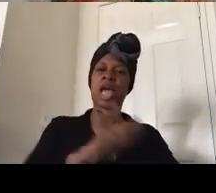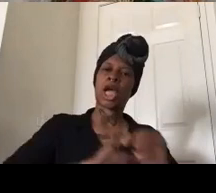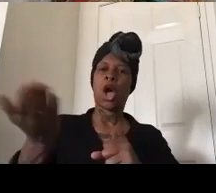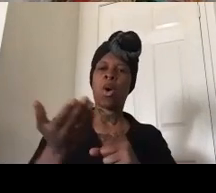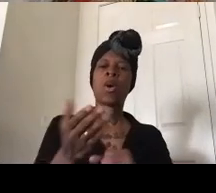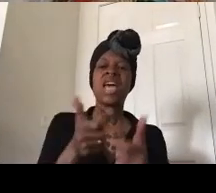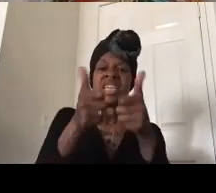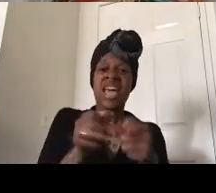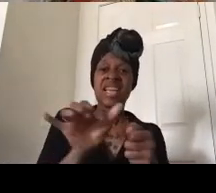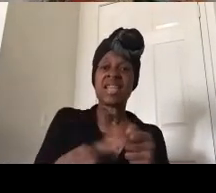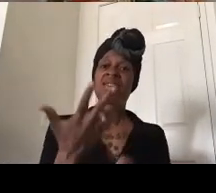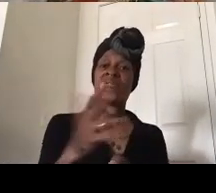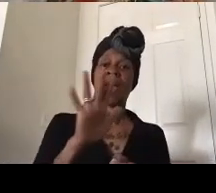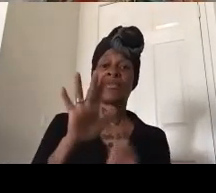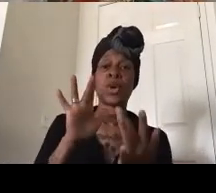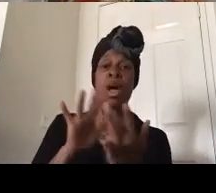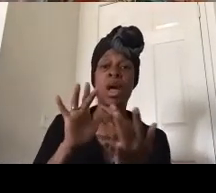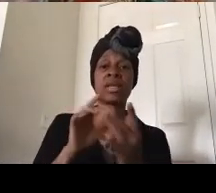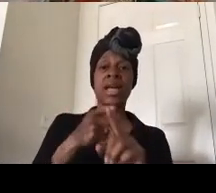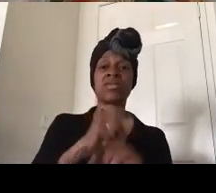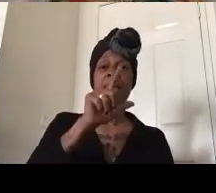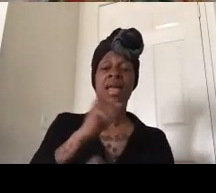la county because we can't match the funding that